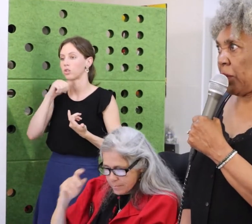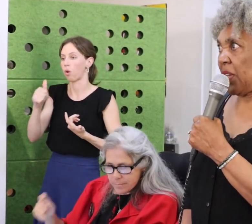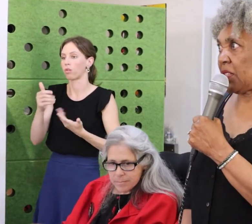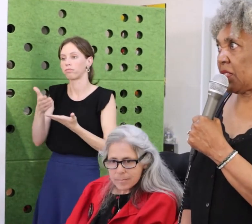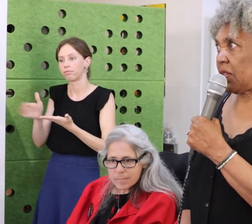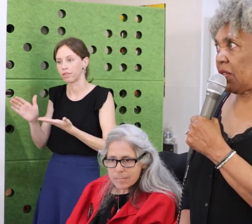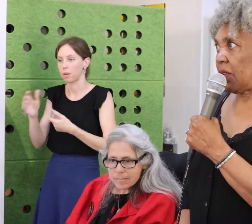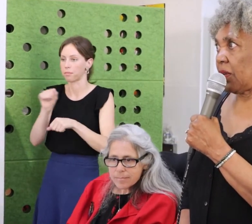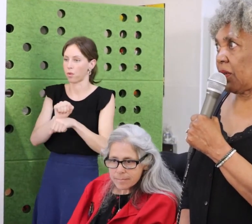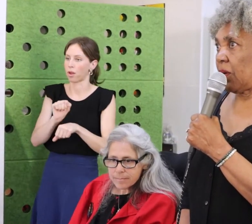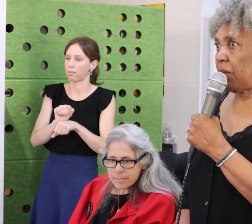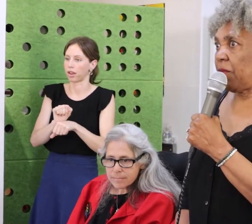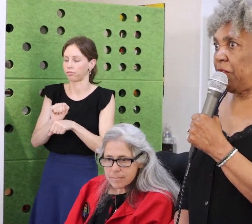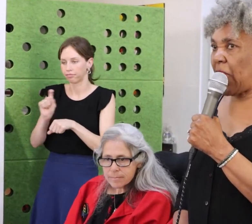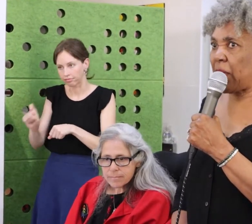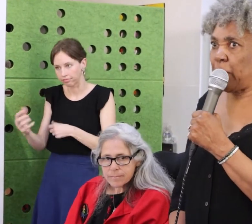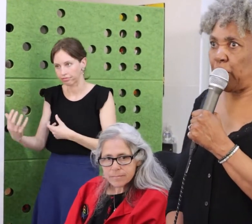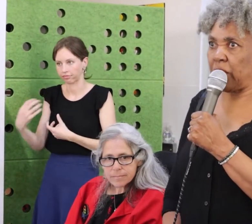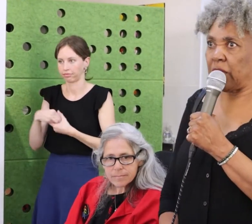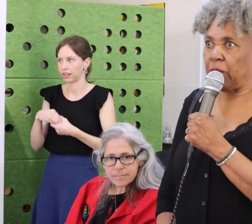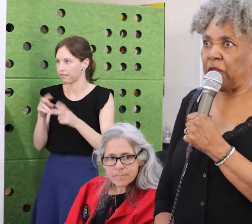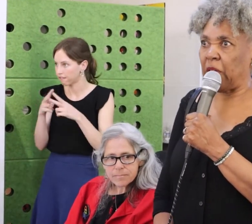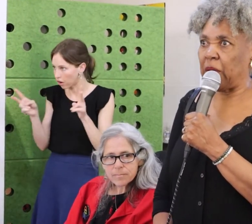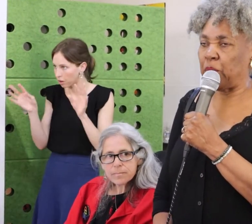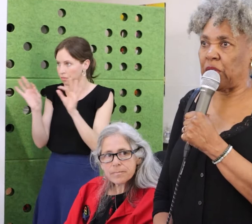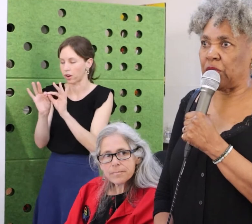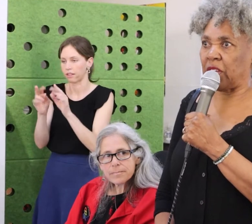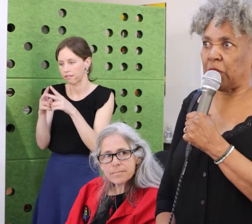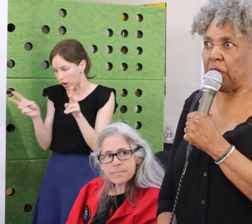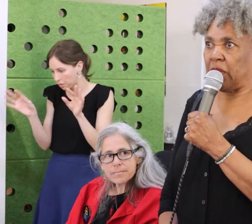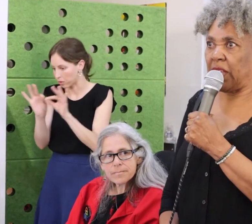Those who have the gift to produce art whether visual art,